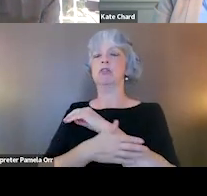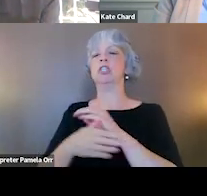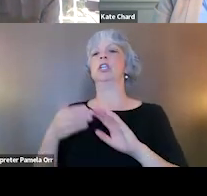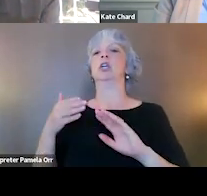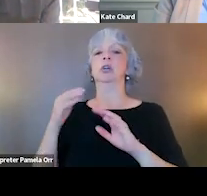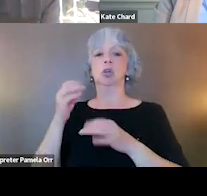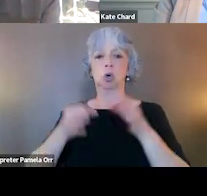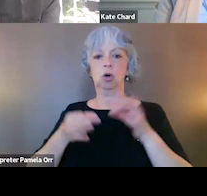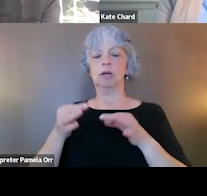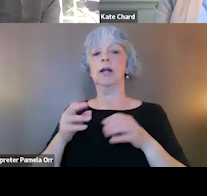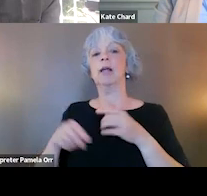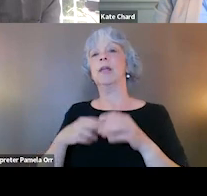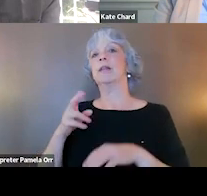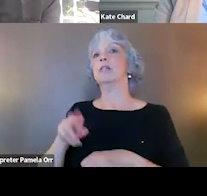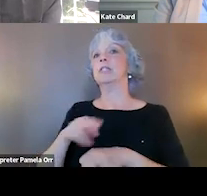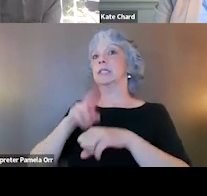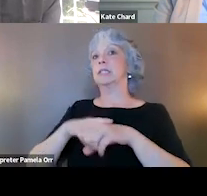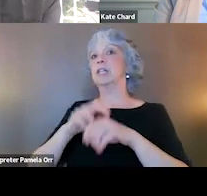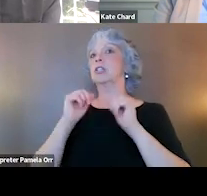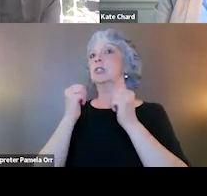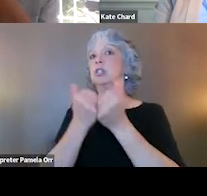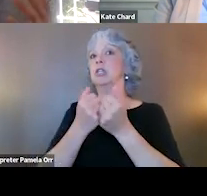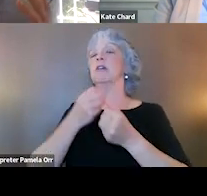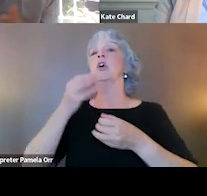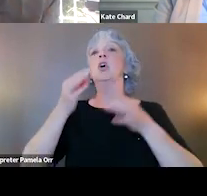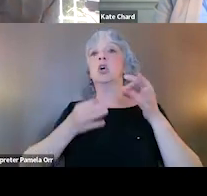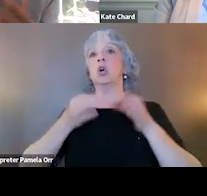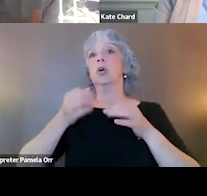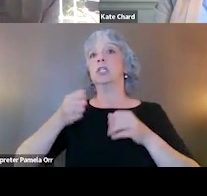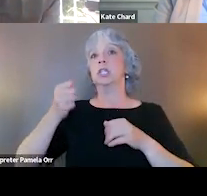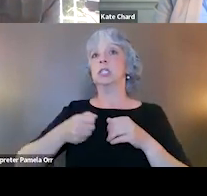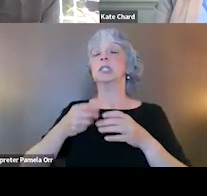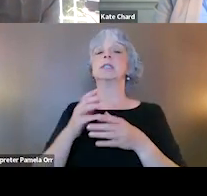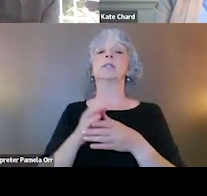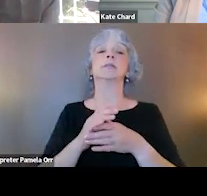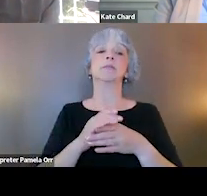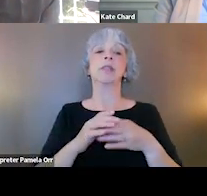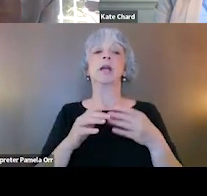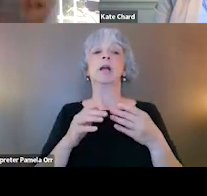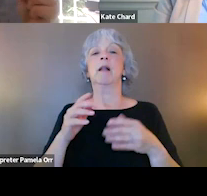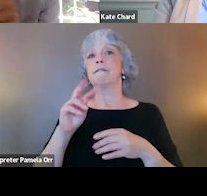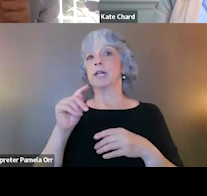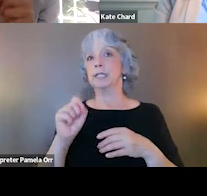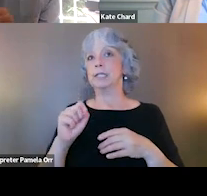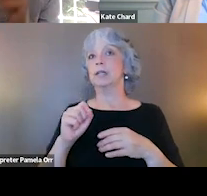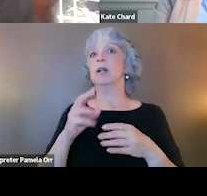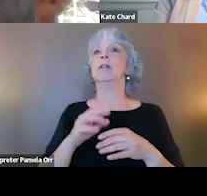National Association of Drug Court Professionals, NADCP. So All Rise and Justice Board Vets, they're veteran treatment court specific